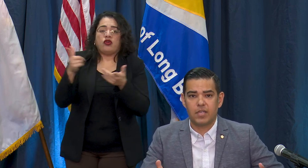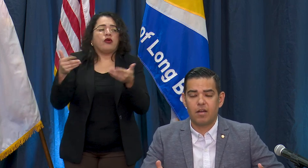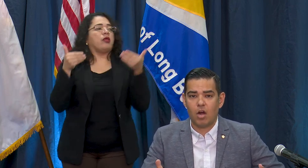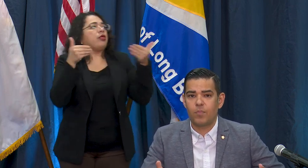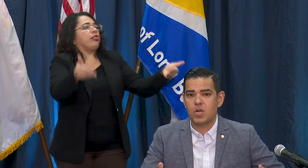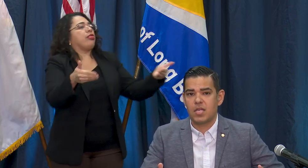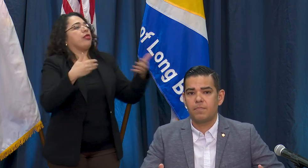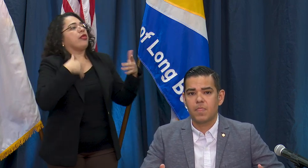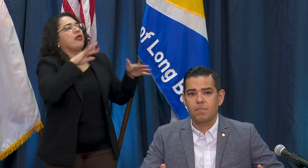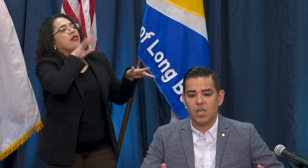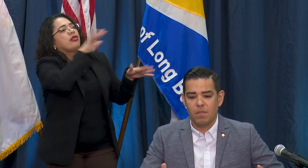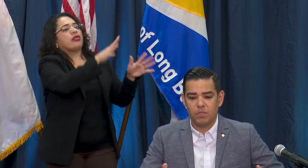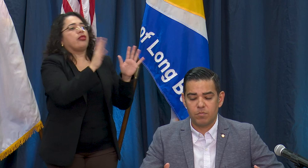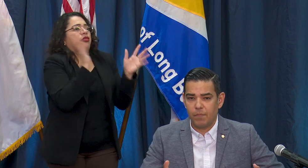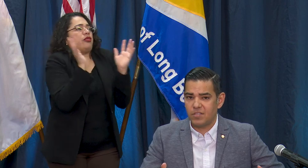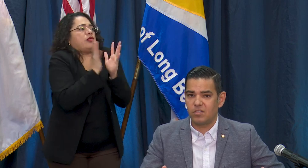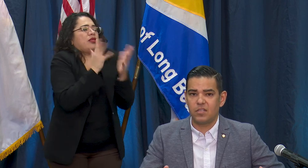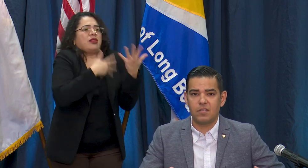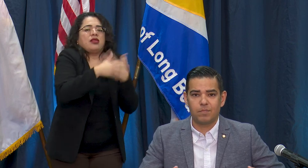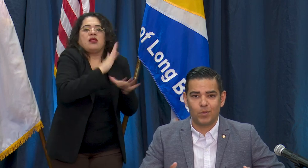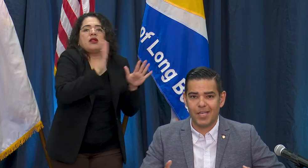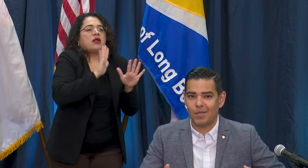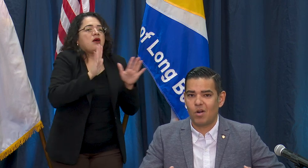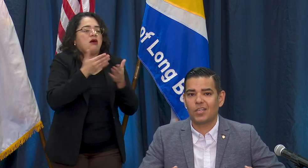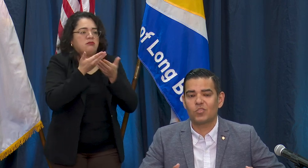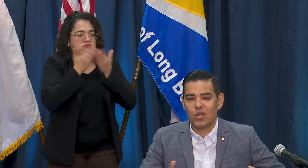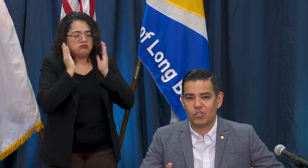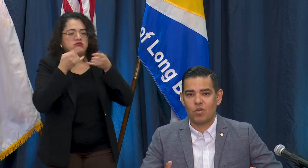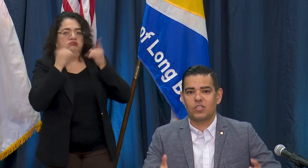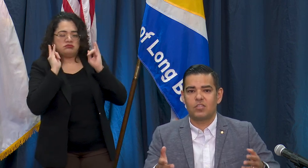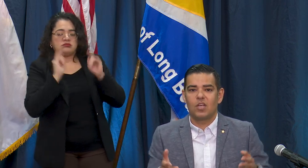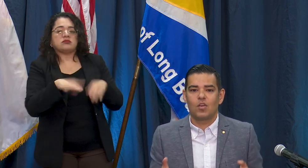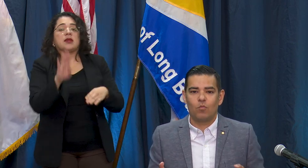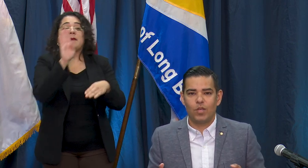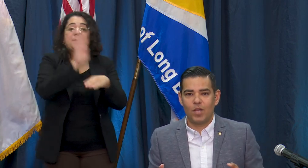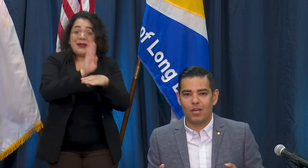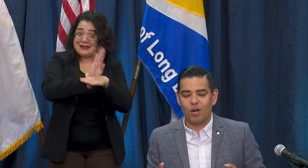that are operating small businesses, bodega markets, and restaurants. We are